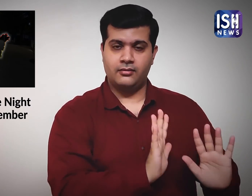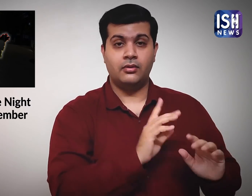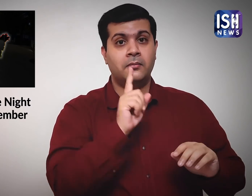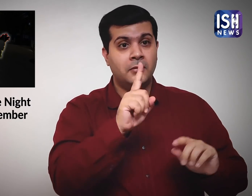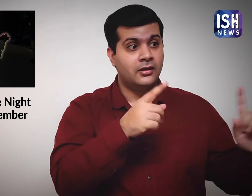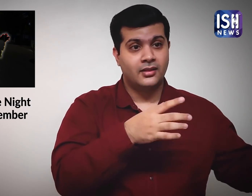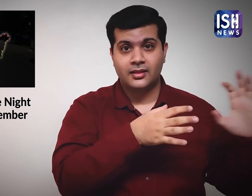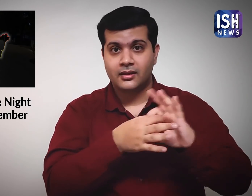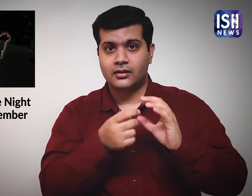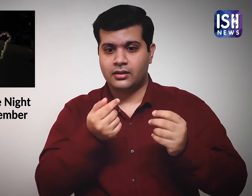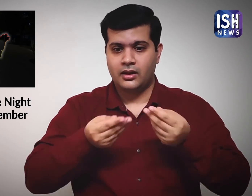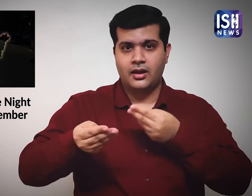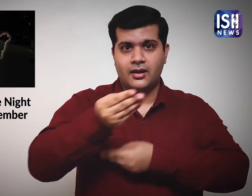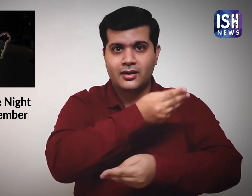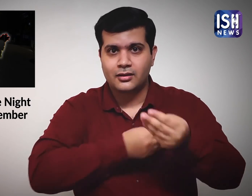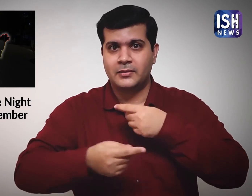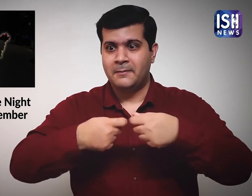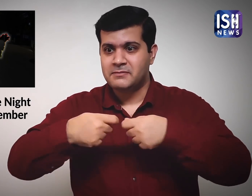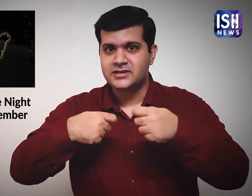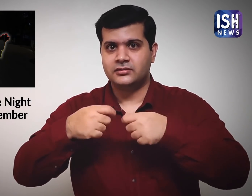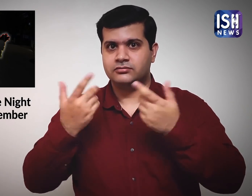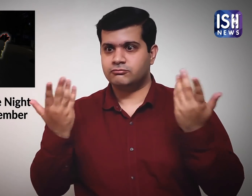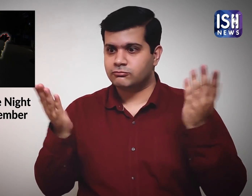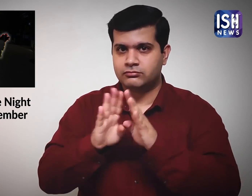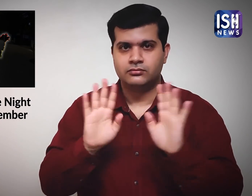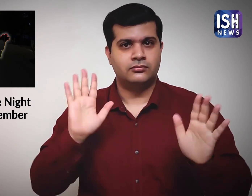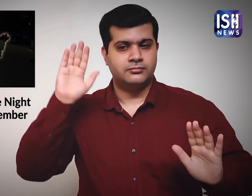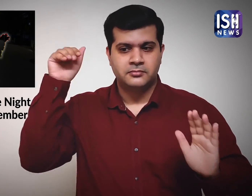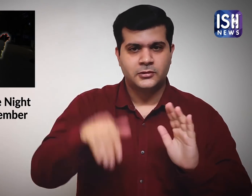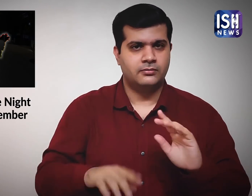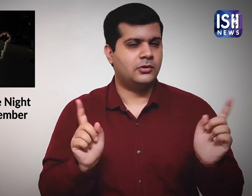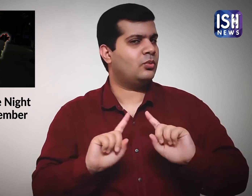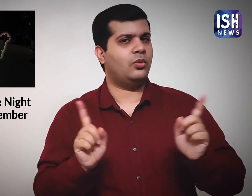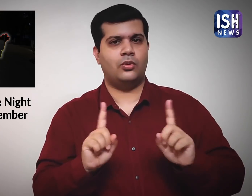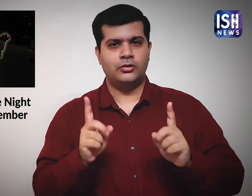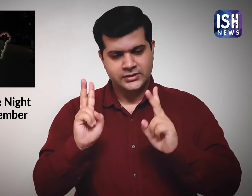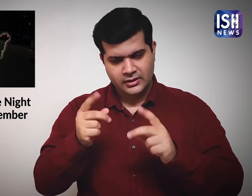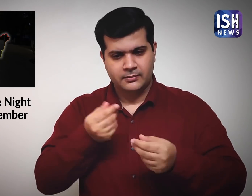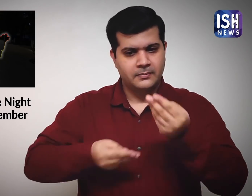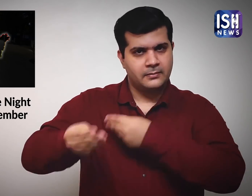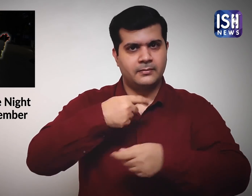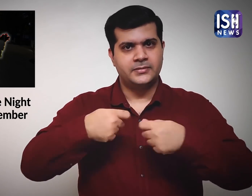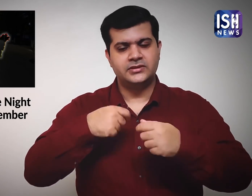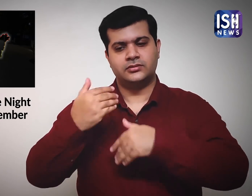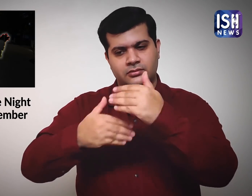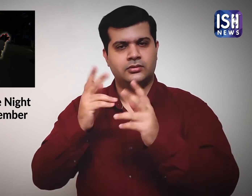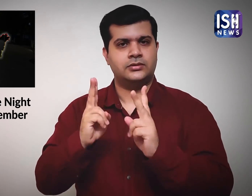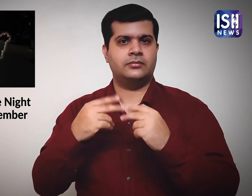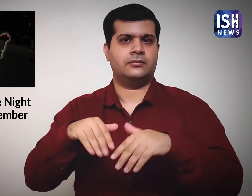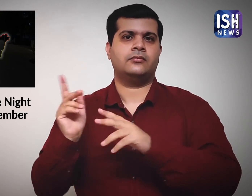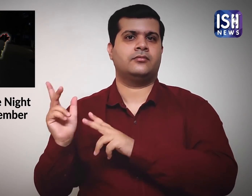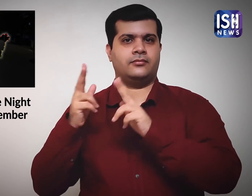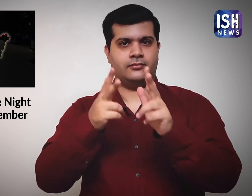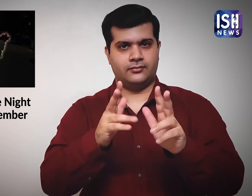without impeding economic activities.